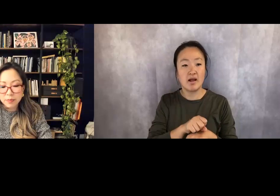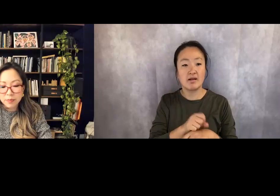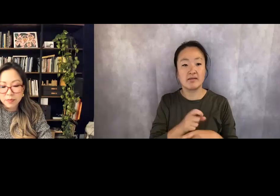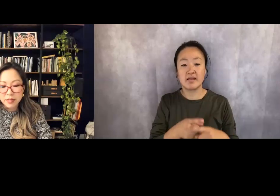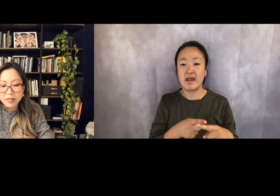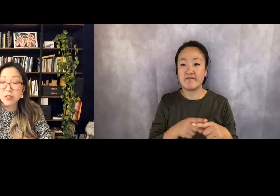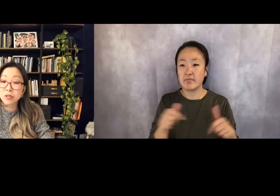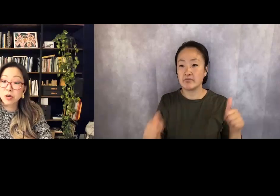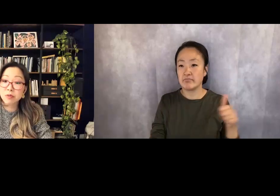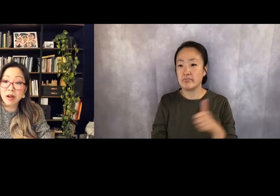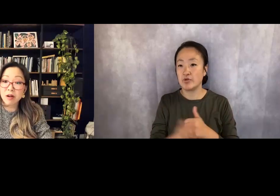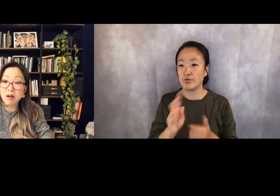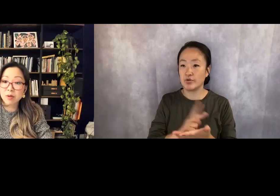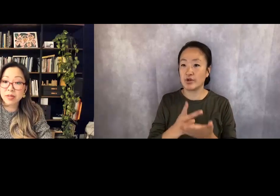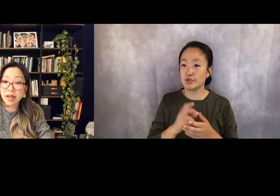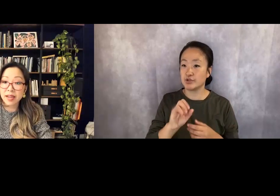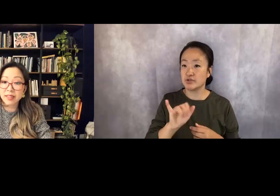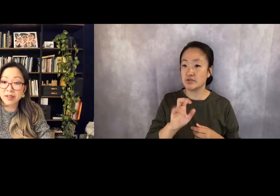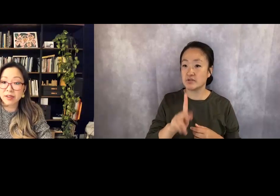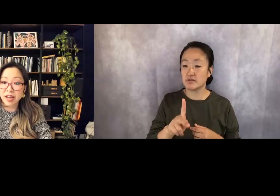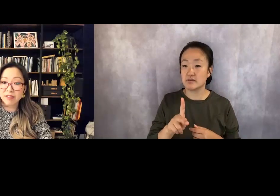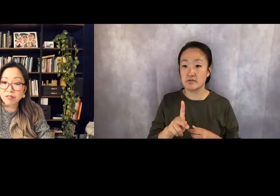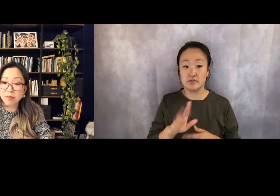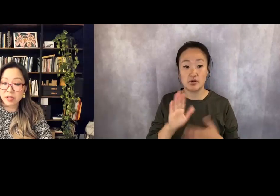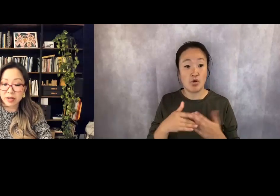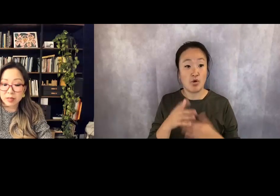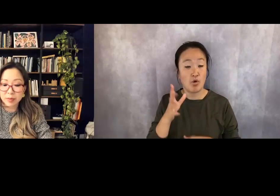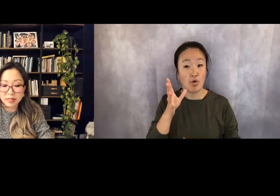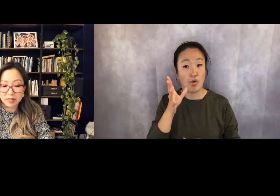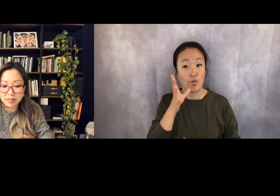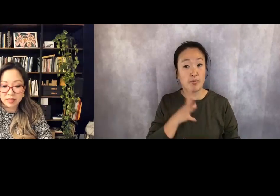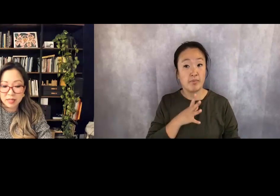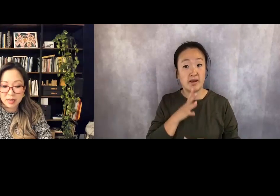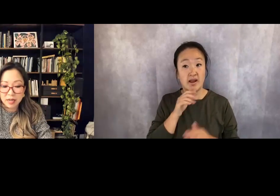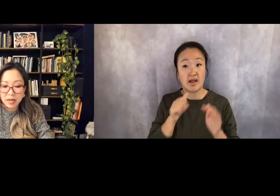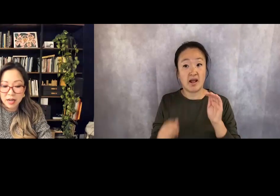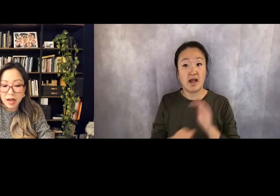Did you know not all women hide their knives from their husbands?